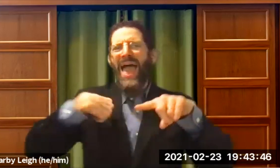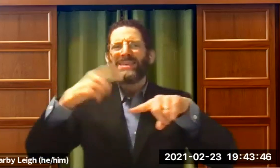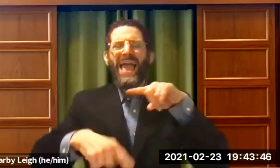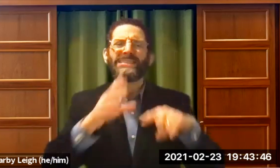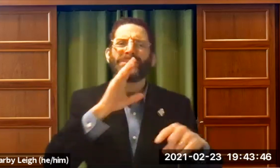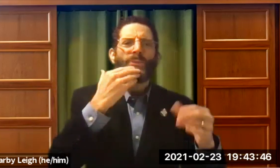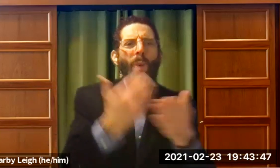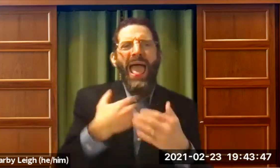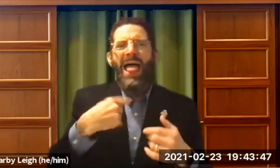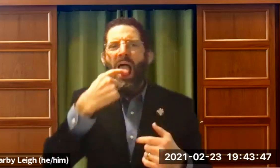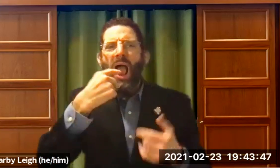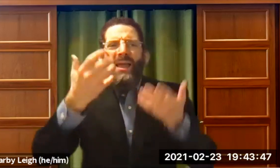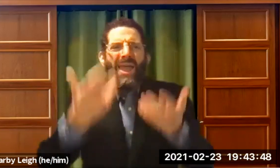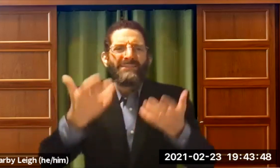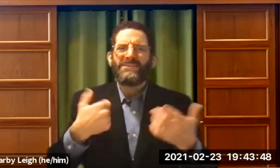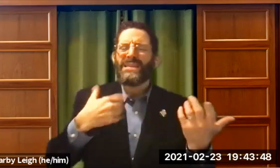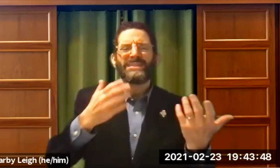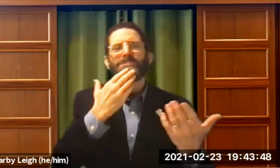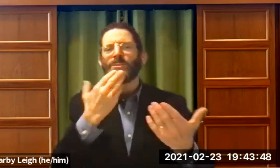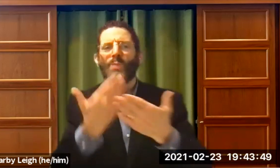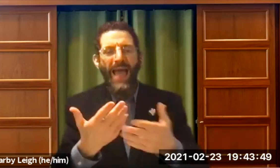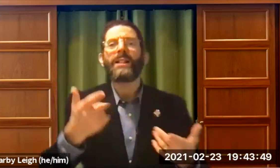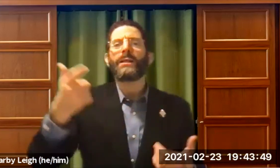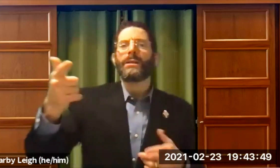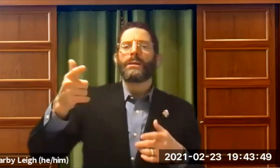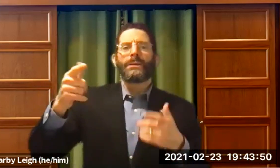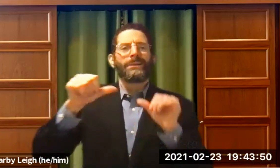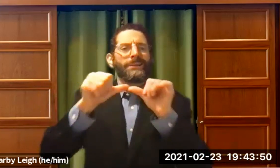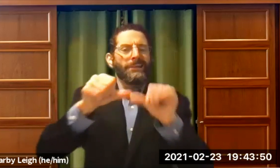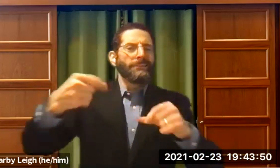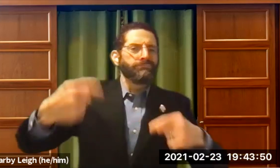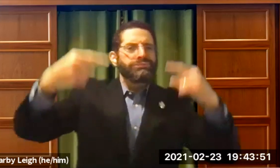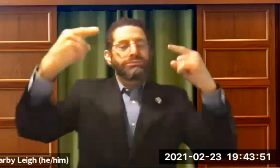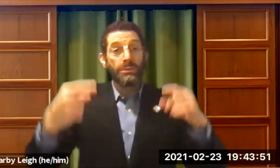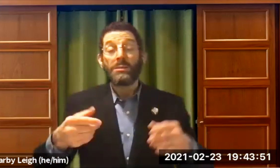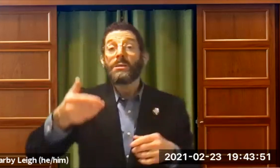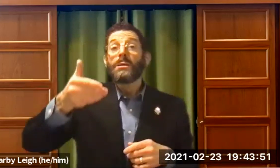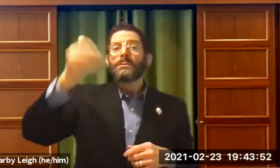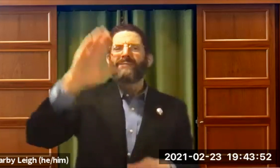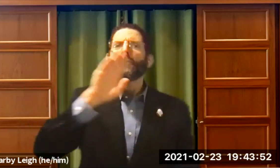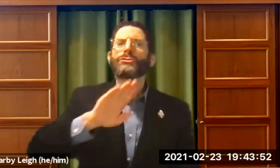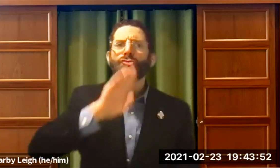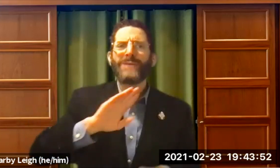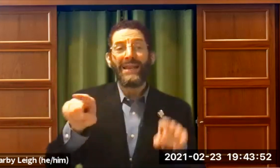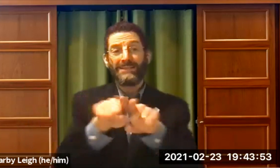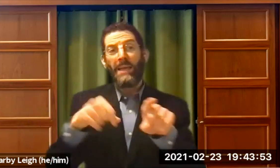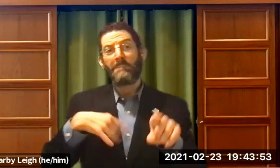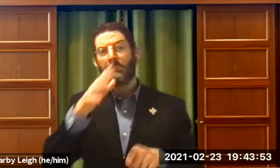no, no, I can't, I can't. I can't speak well. My tongue is heavy blah blah. And God and Moses are arguing.